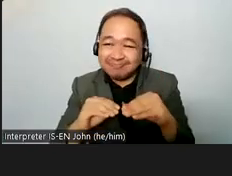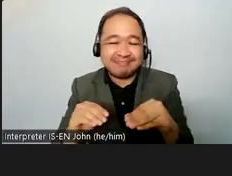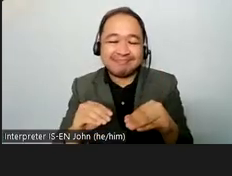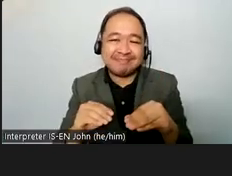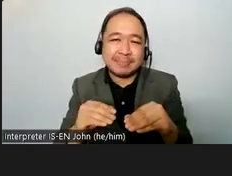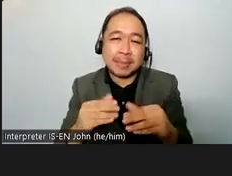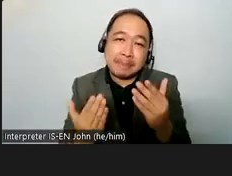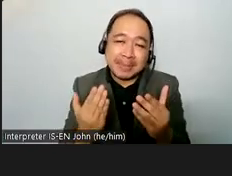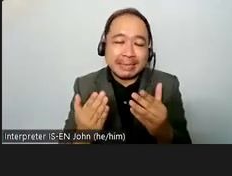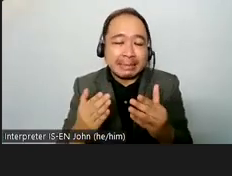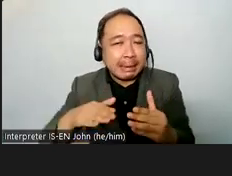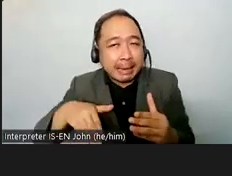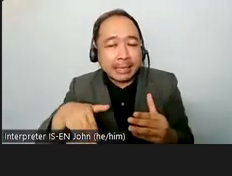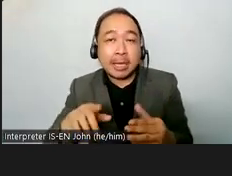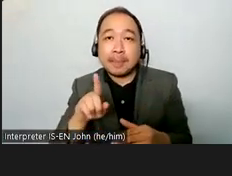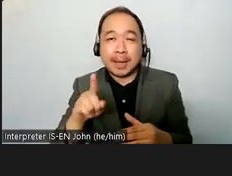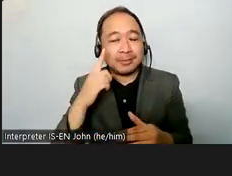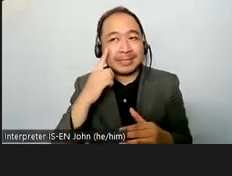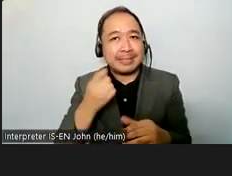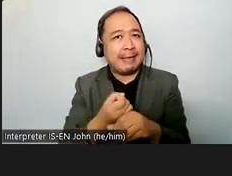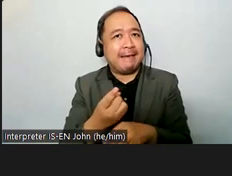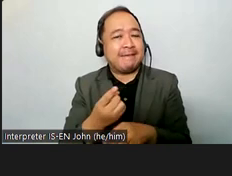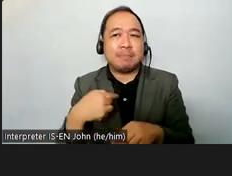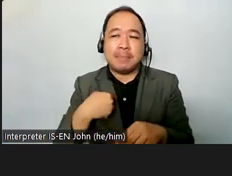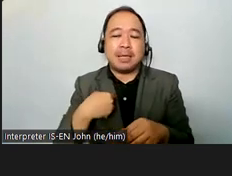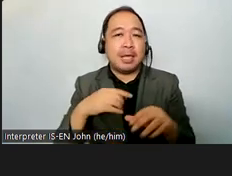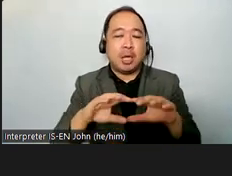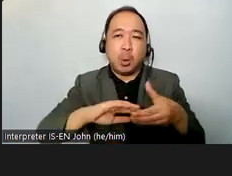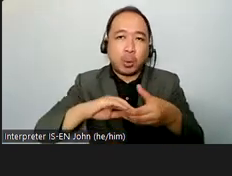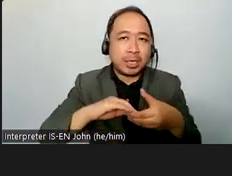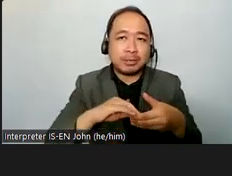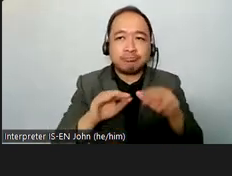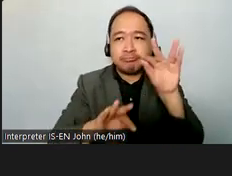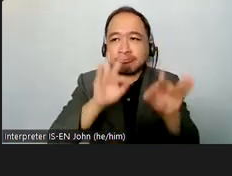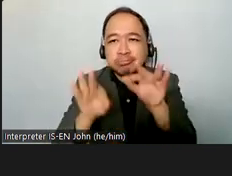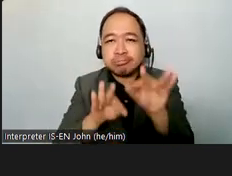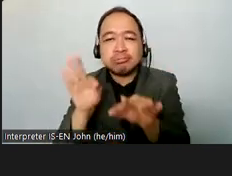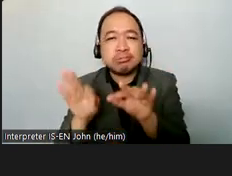does an extensive survey and analysis of how well countries around the world are making progress on